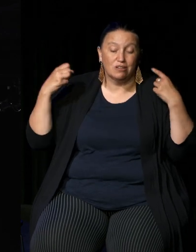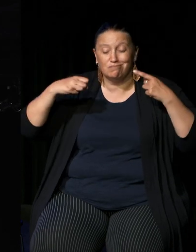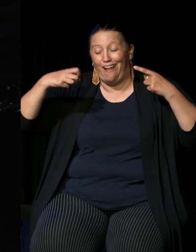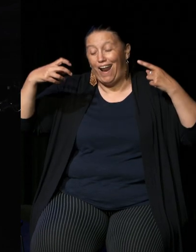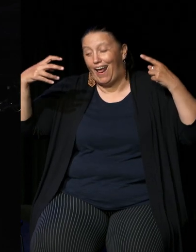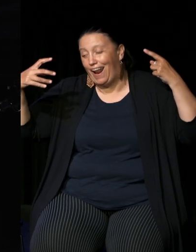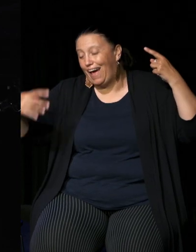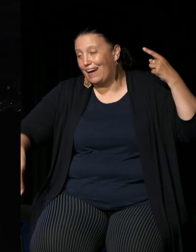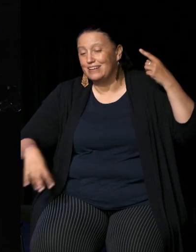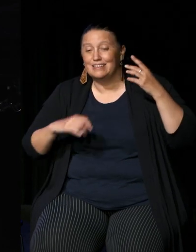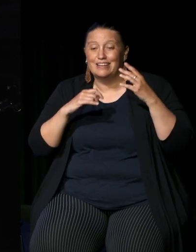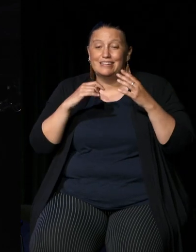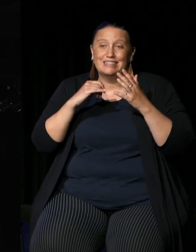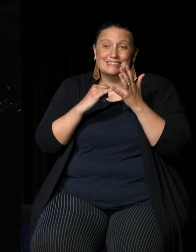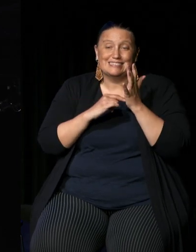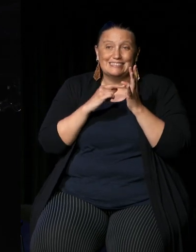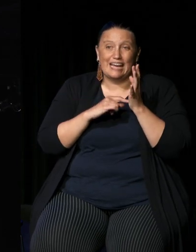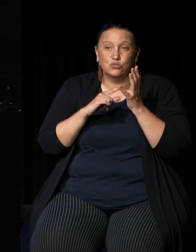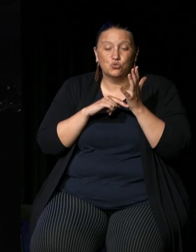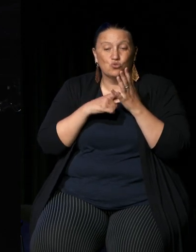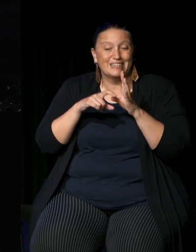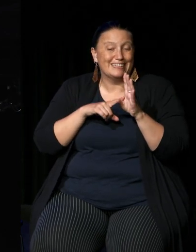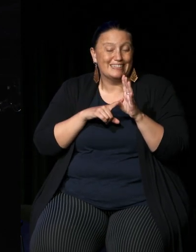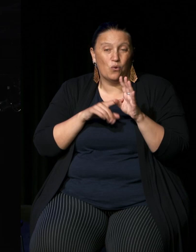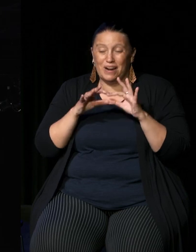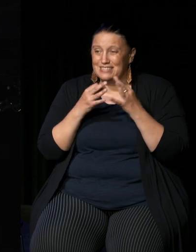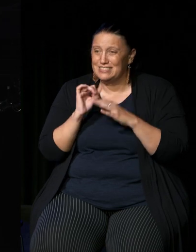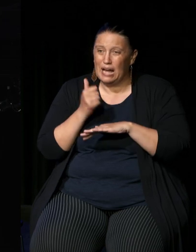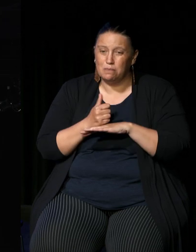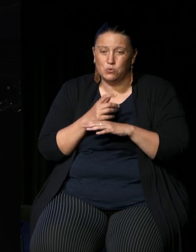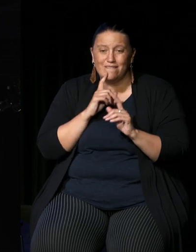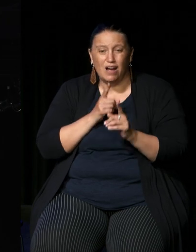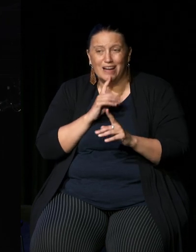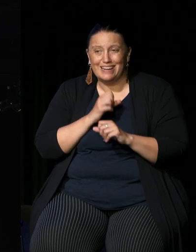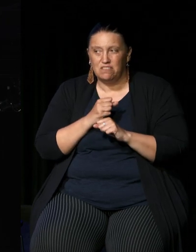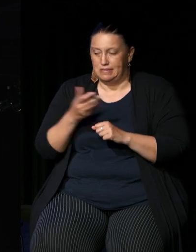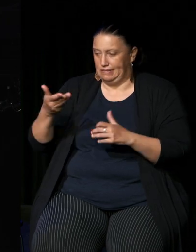you know statutory organizations set up to advise government that's what government gets advice so